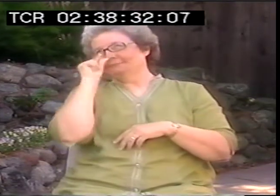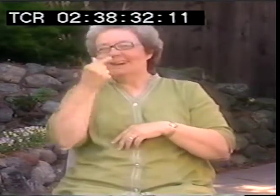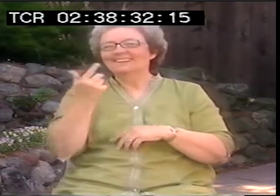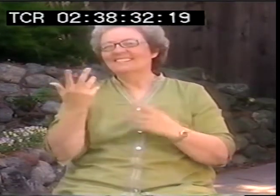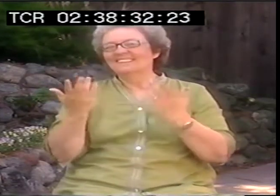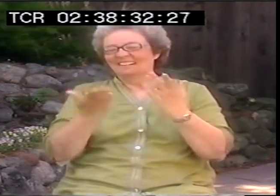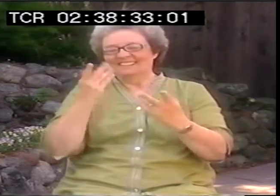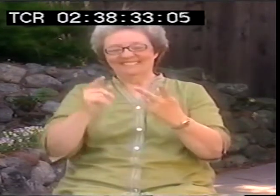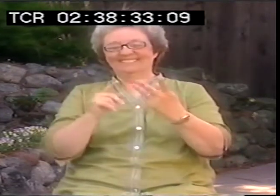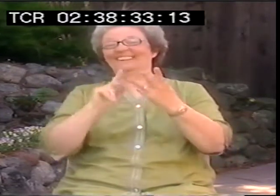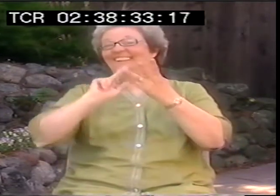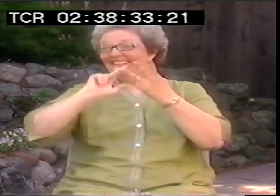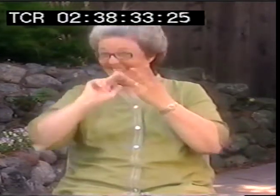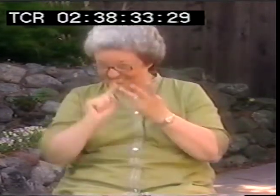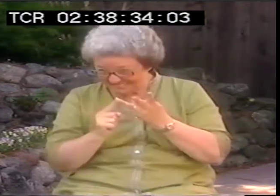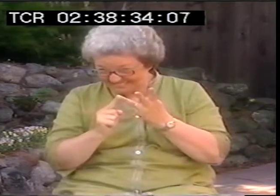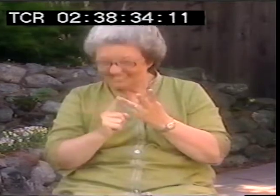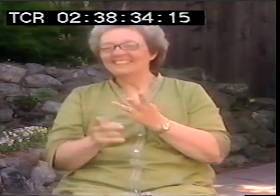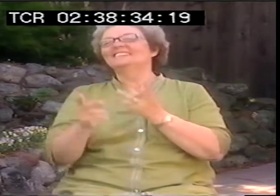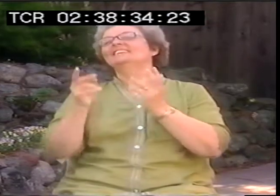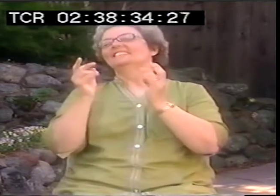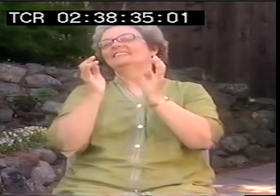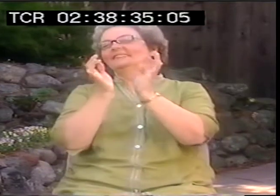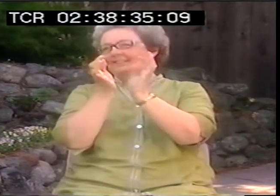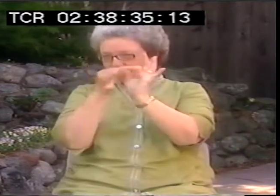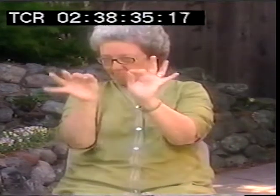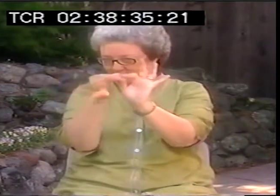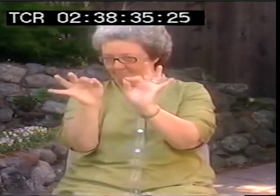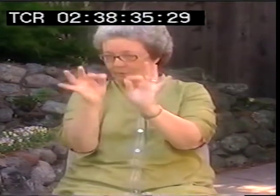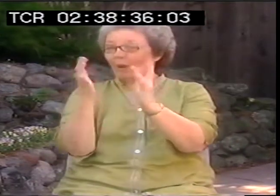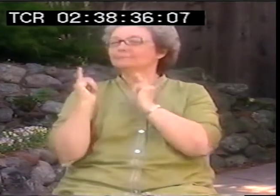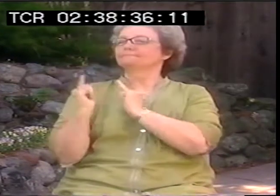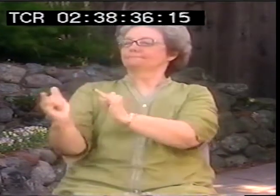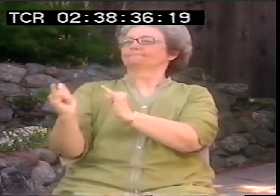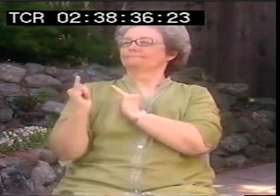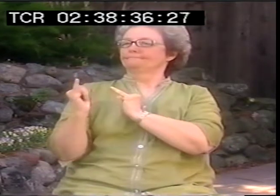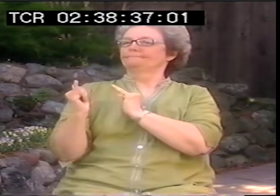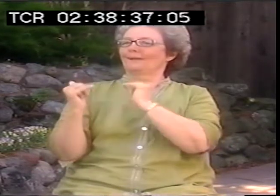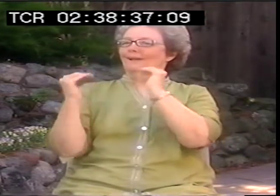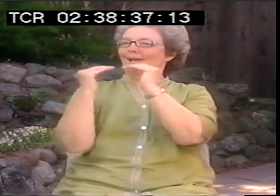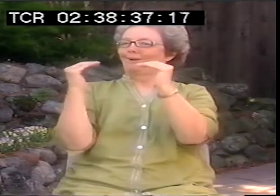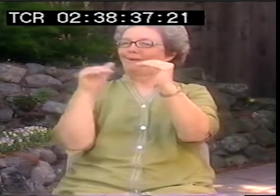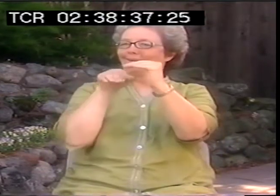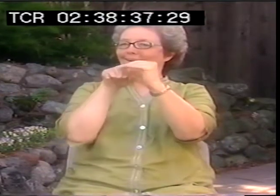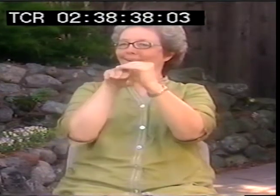people could watch the movie. Read the thing before and then go see it. The whole idea is equal access.